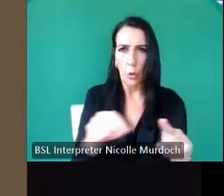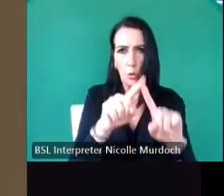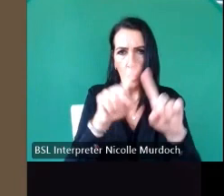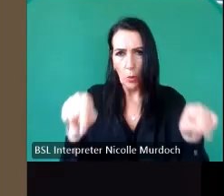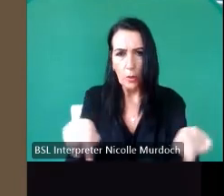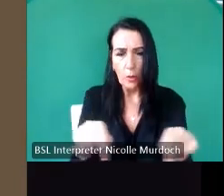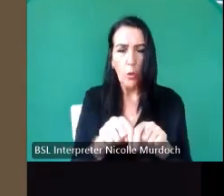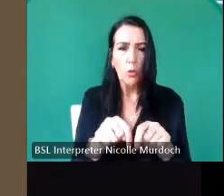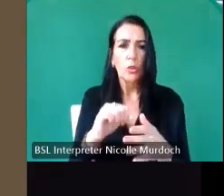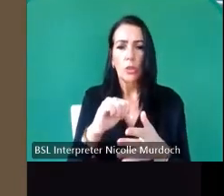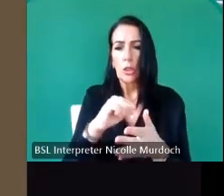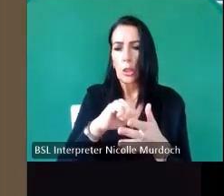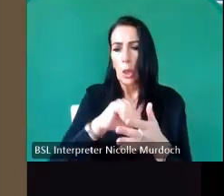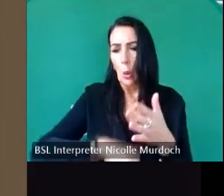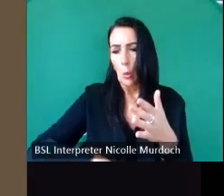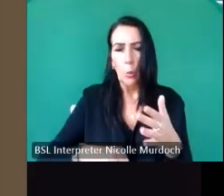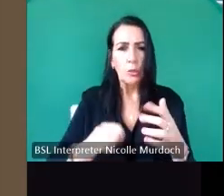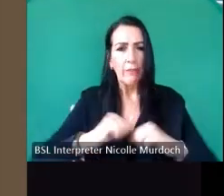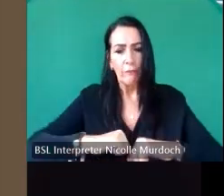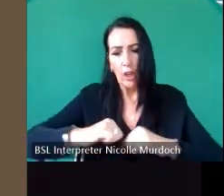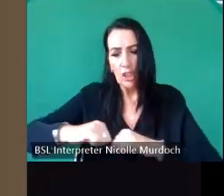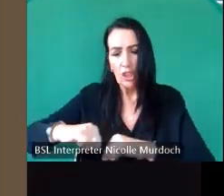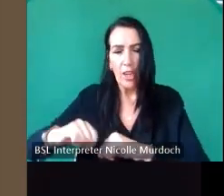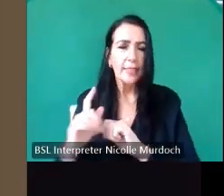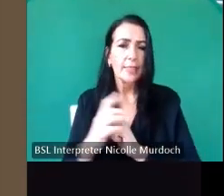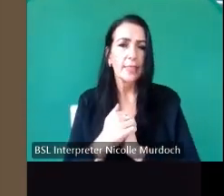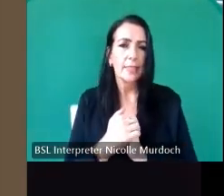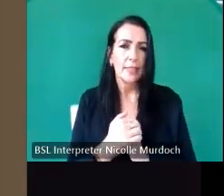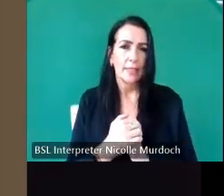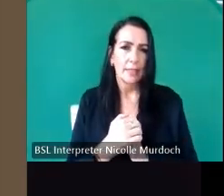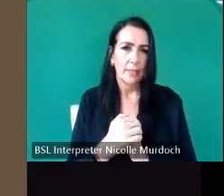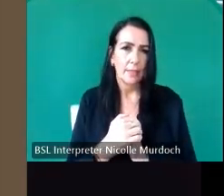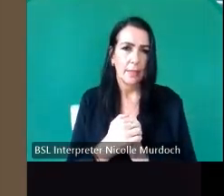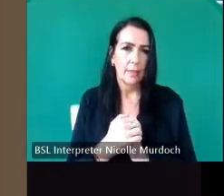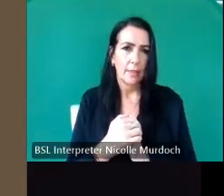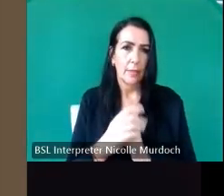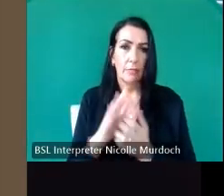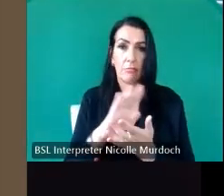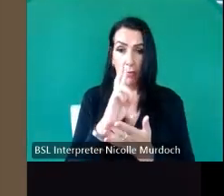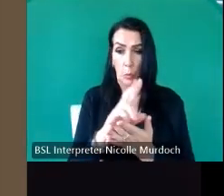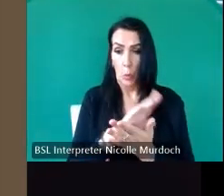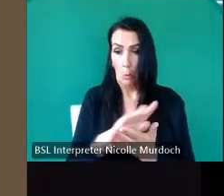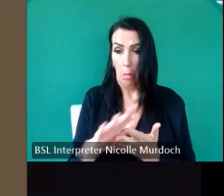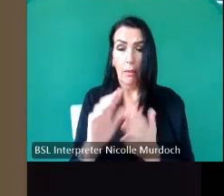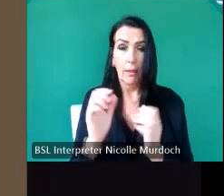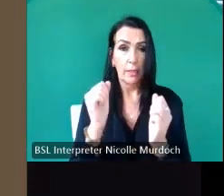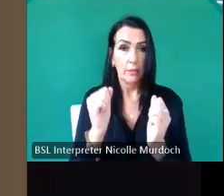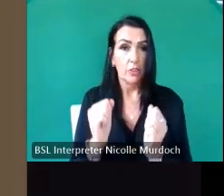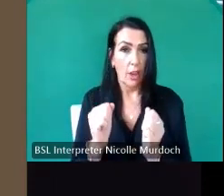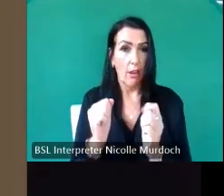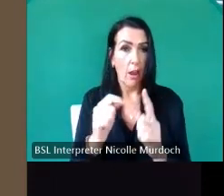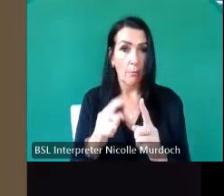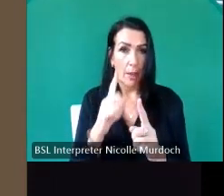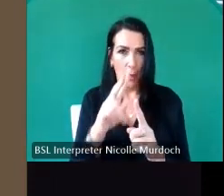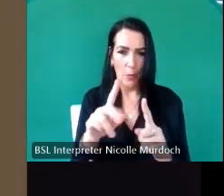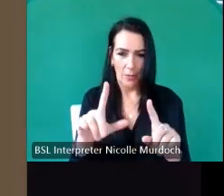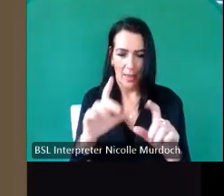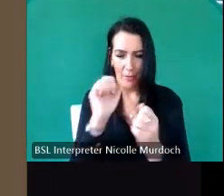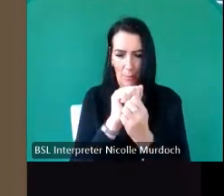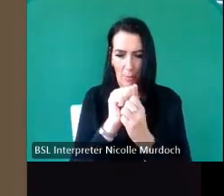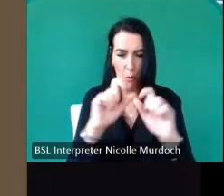slide a fairly plain chair but see it's got Memorial plaque so that all needs to be be